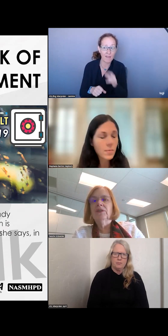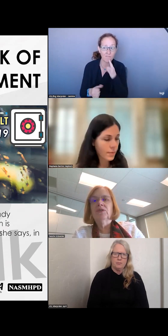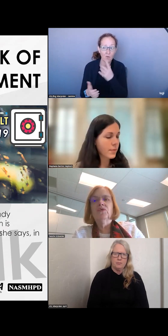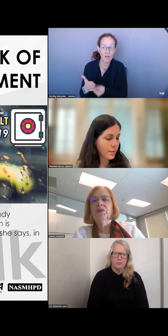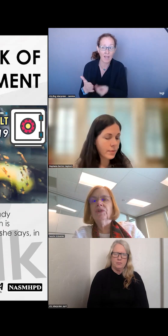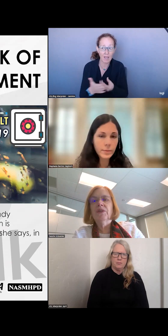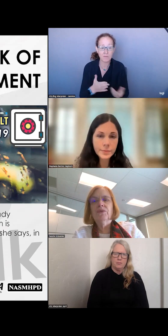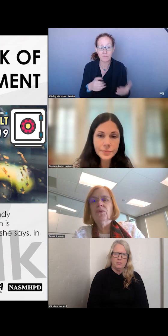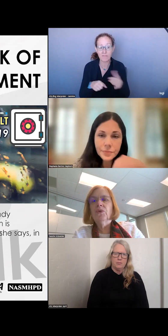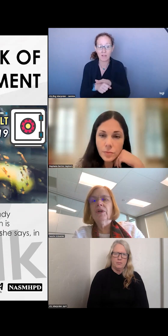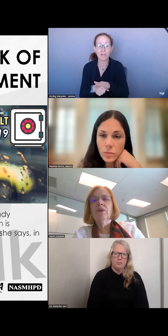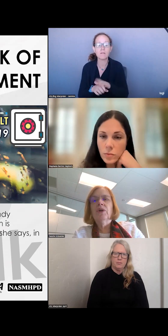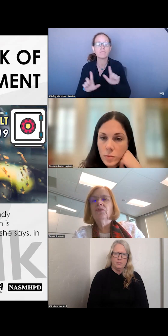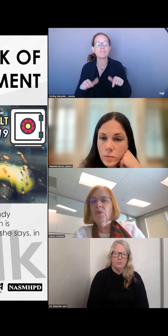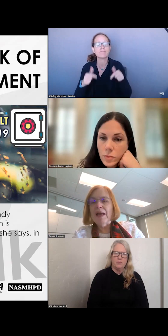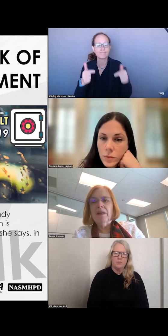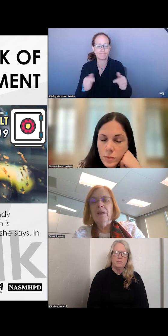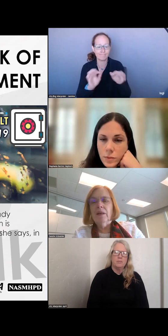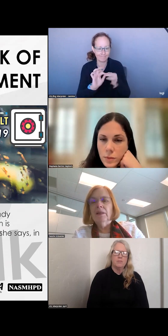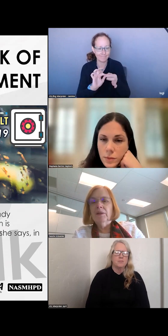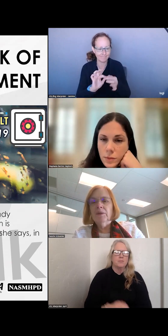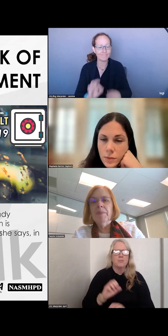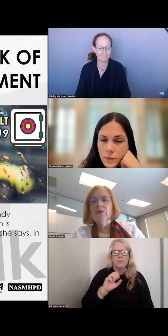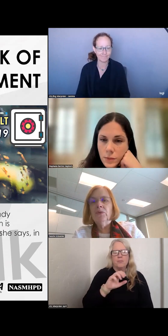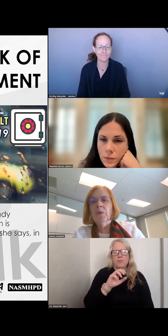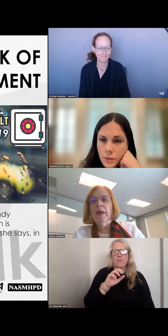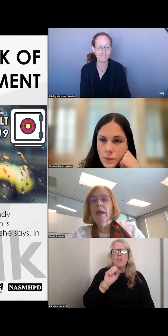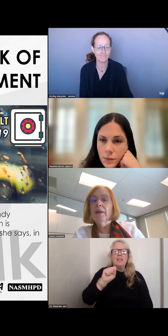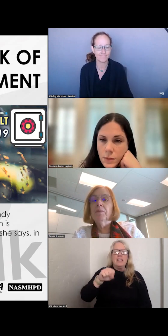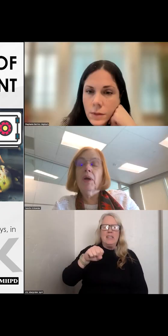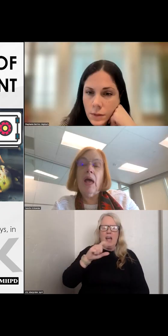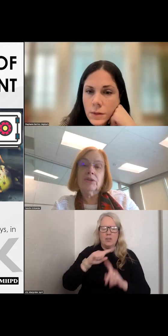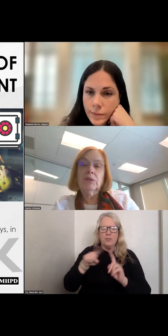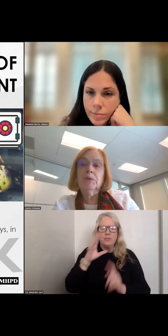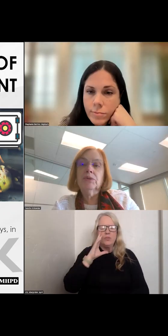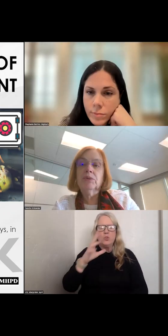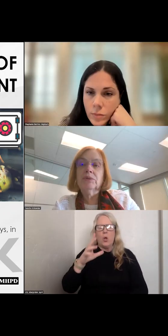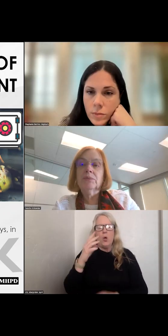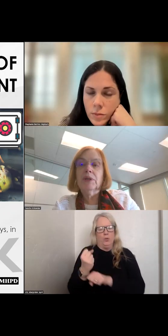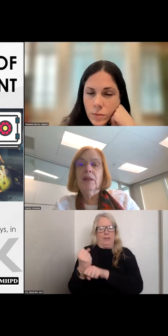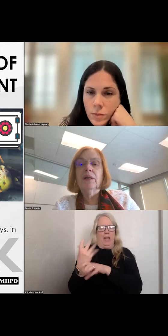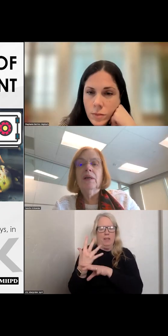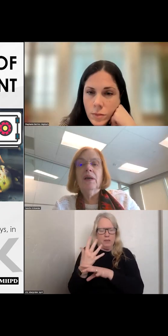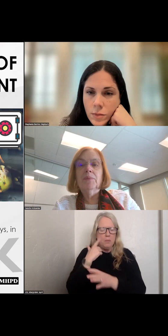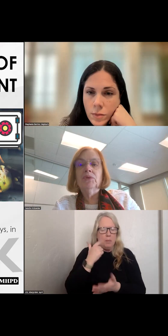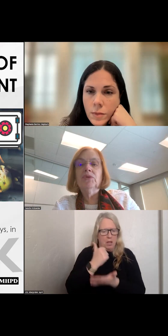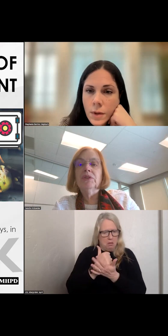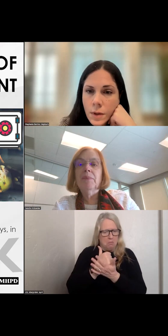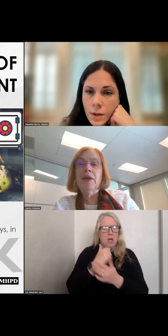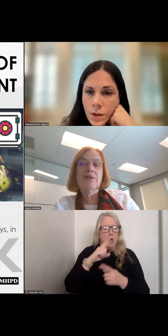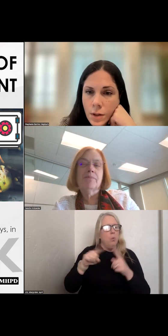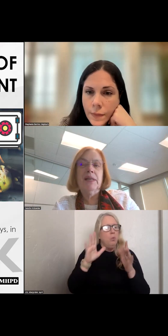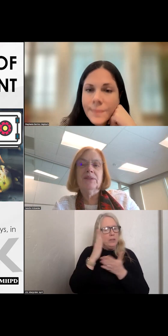IS FILLING THE VOID IN A MAJOR WAY AND WE DO TELE-EMERGENCY MEDICINE.